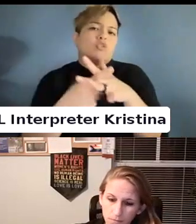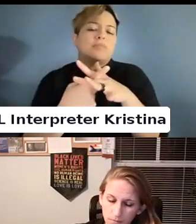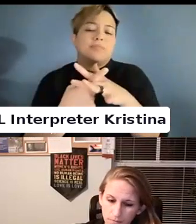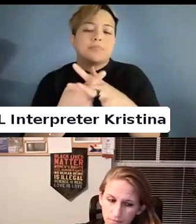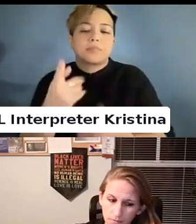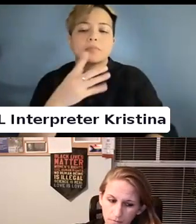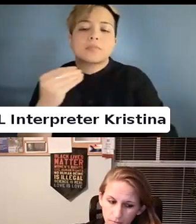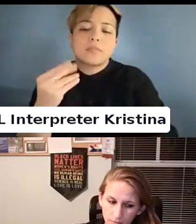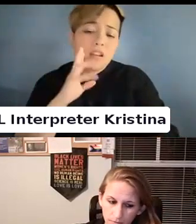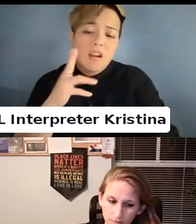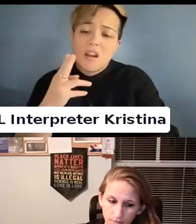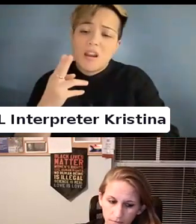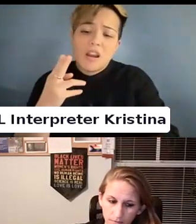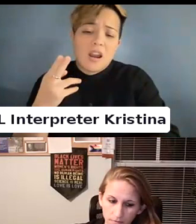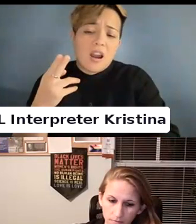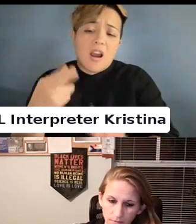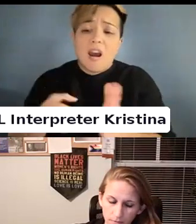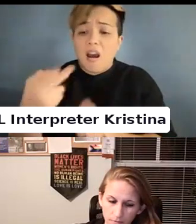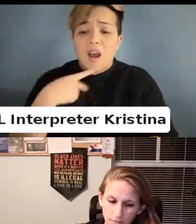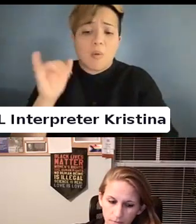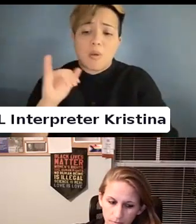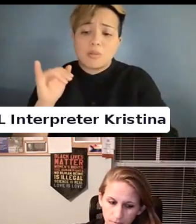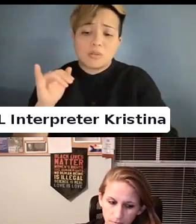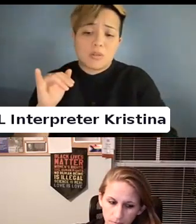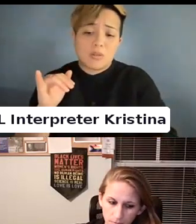And honestly I would also add.